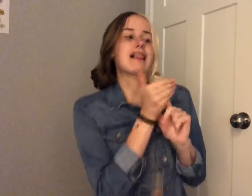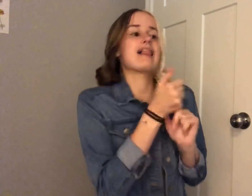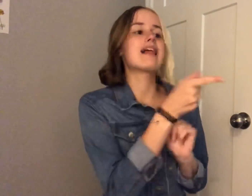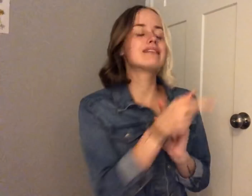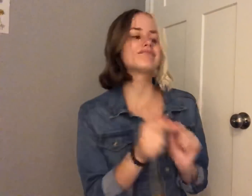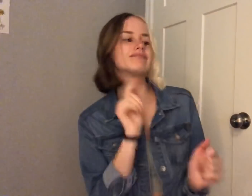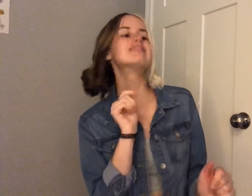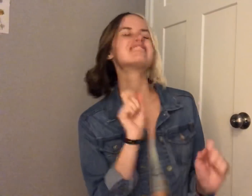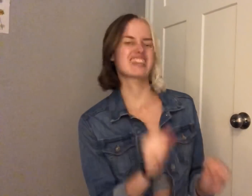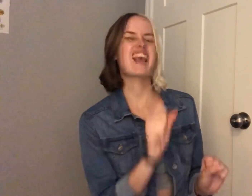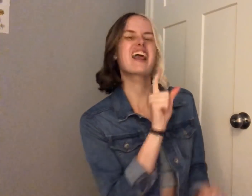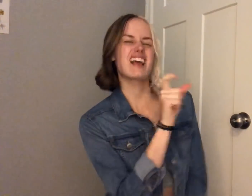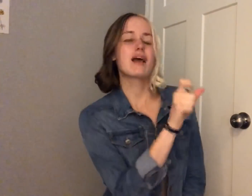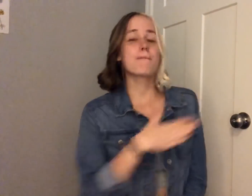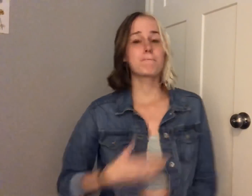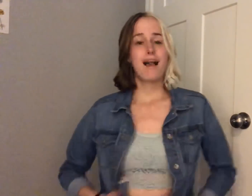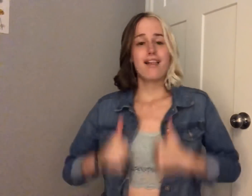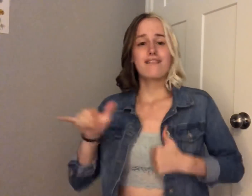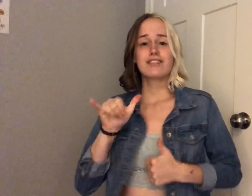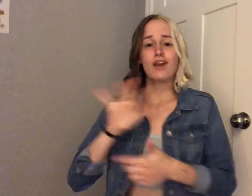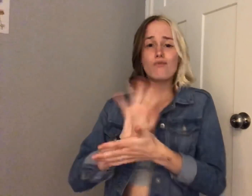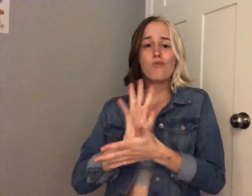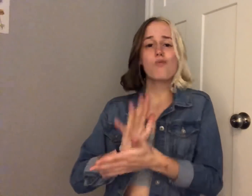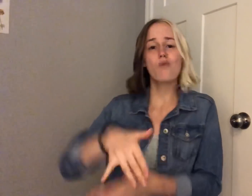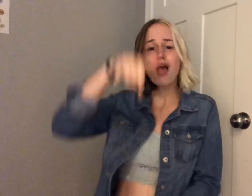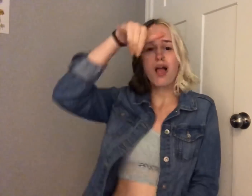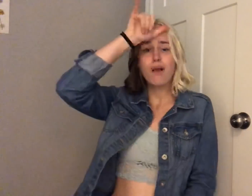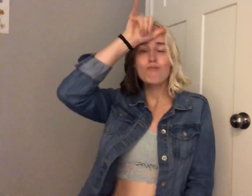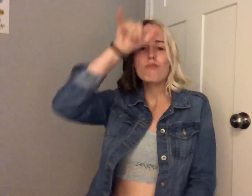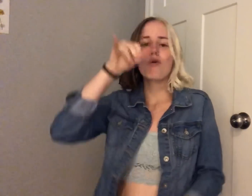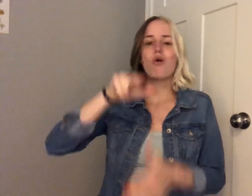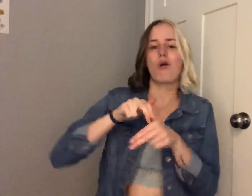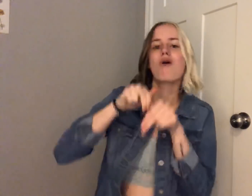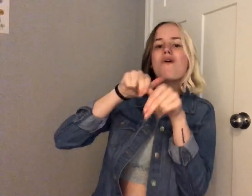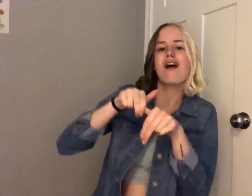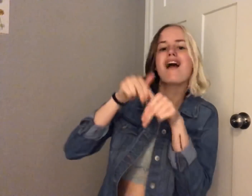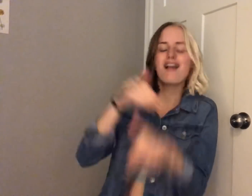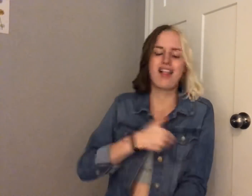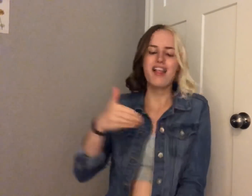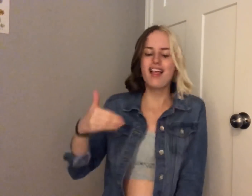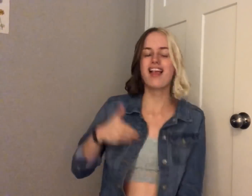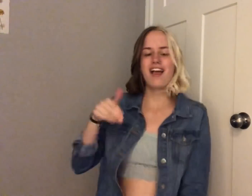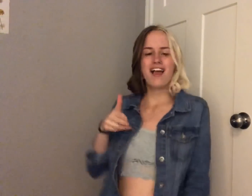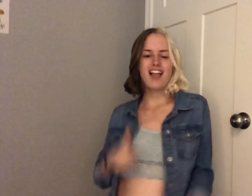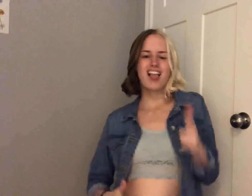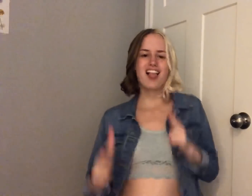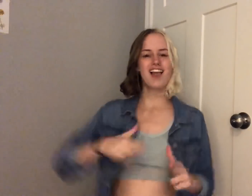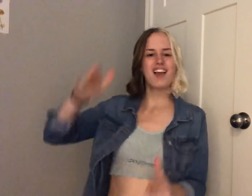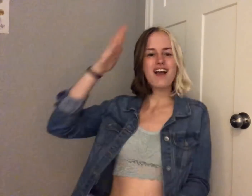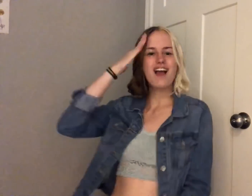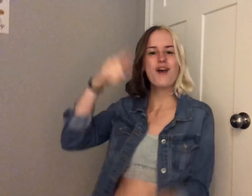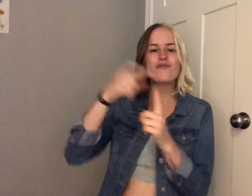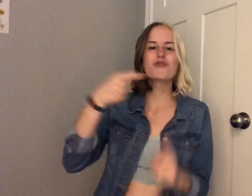My life is a movie, bull ride and boobies Cowboy hat from gucci, Wrangler on my booty